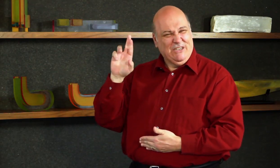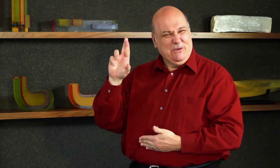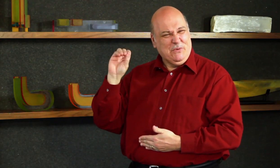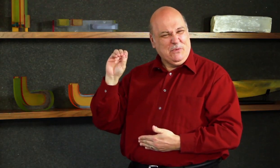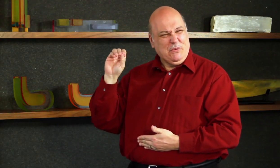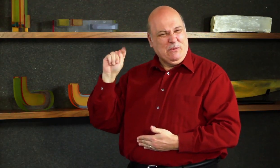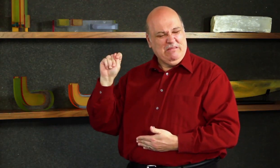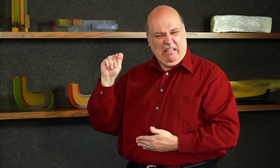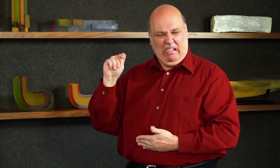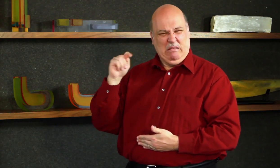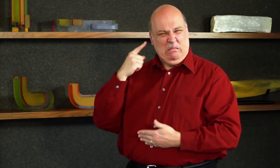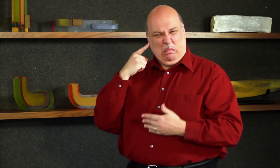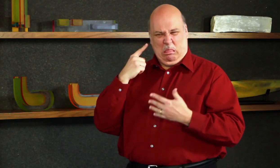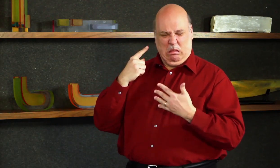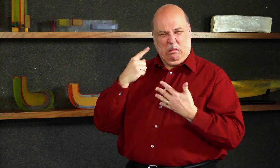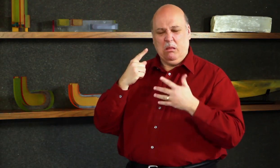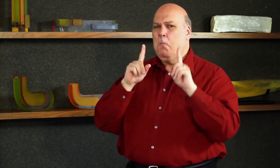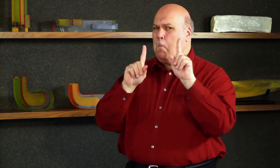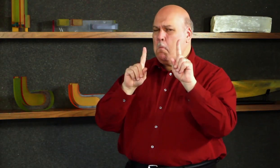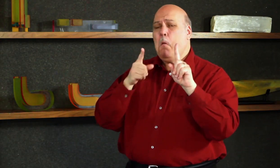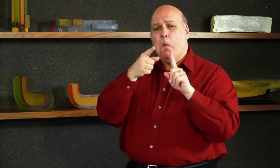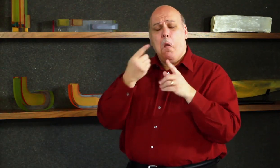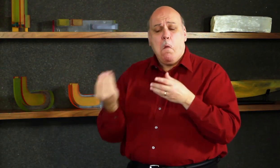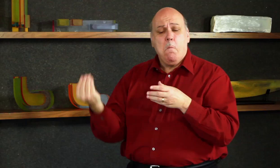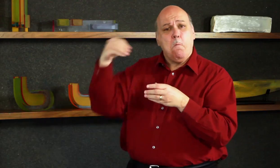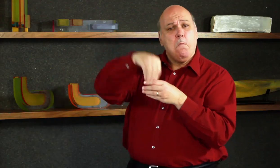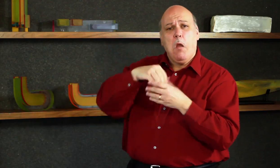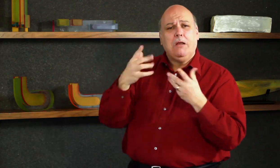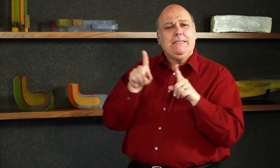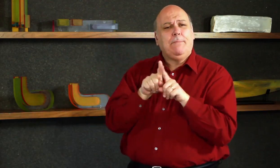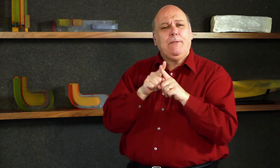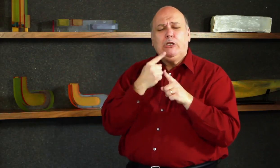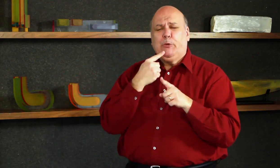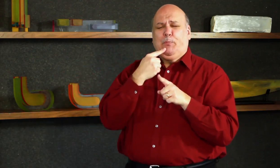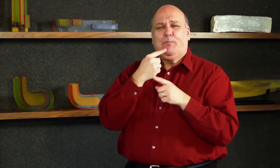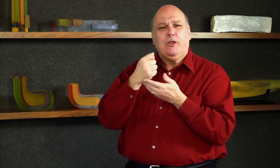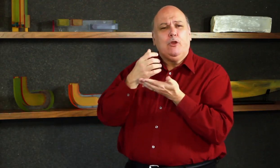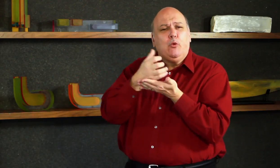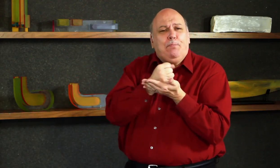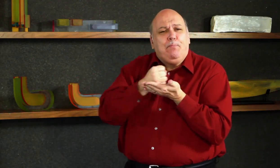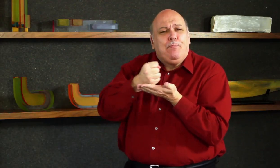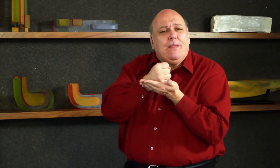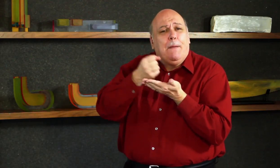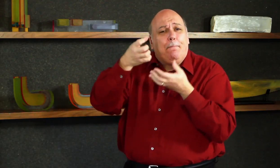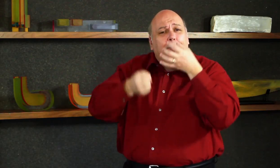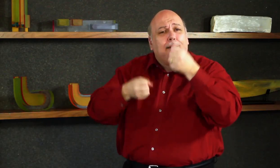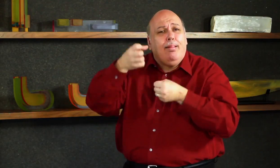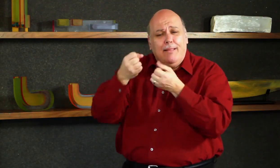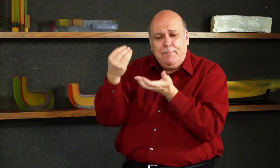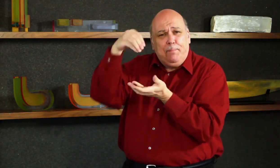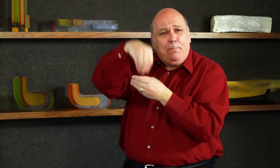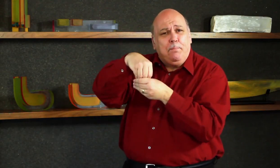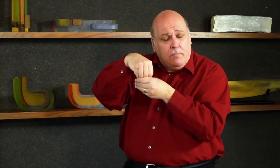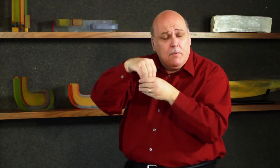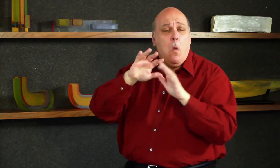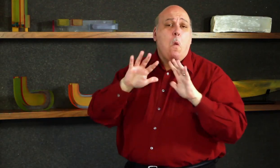seem odd but if you add sour cream